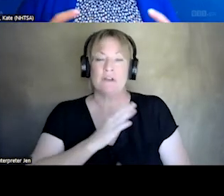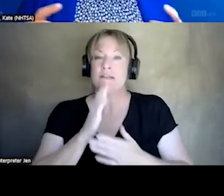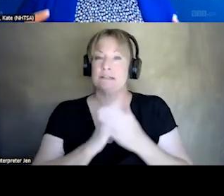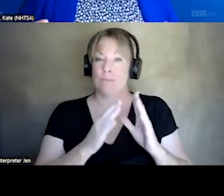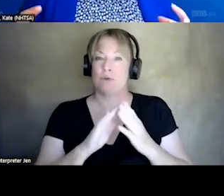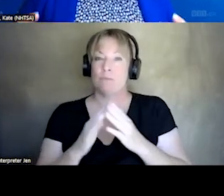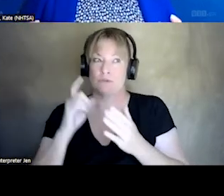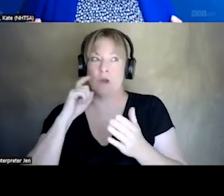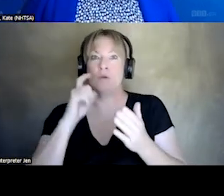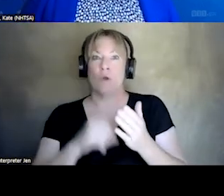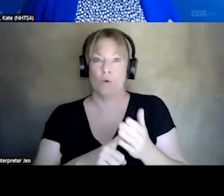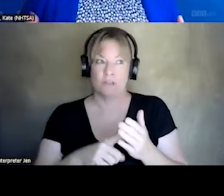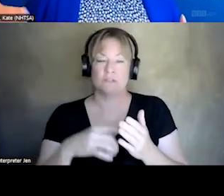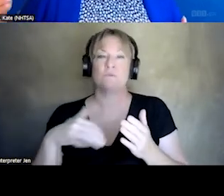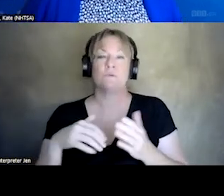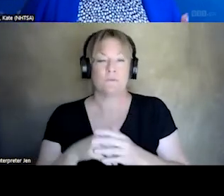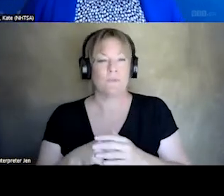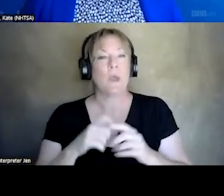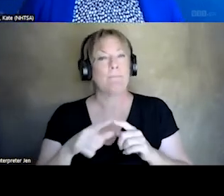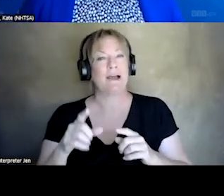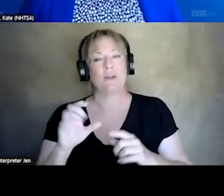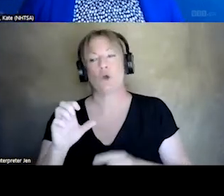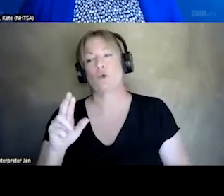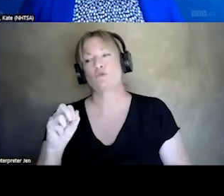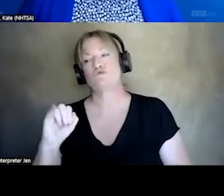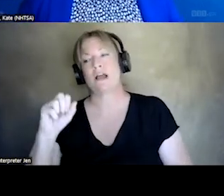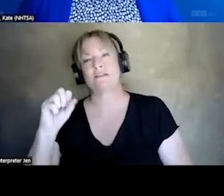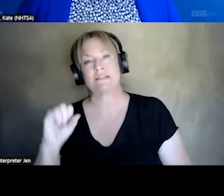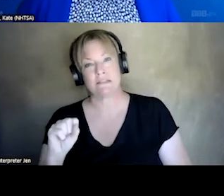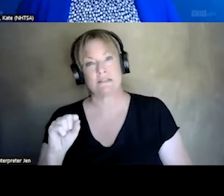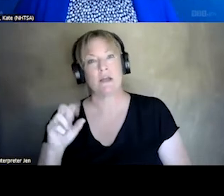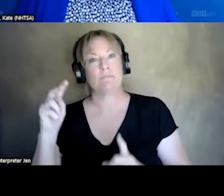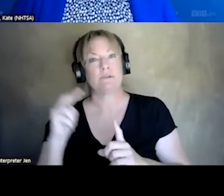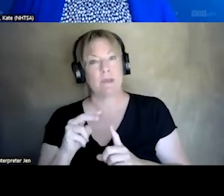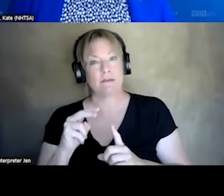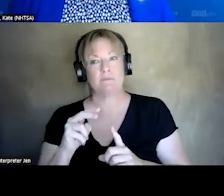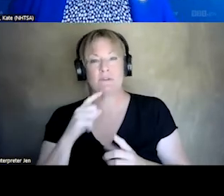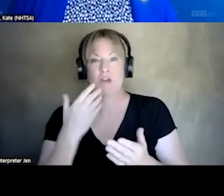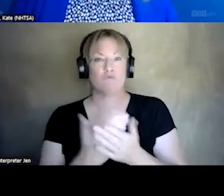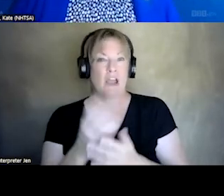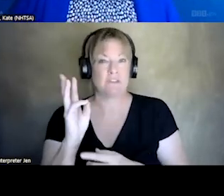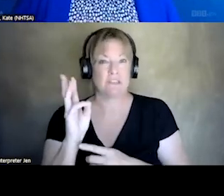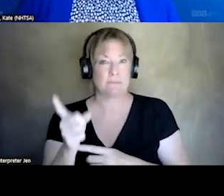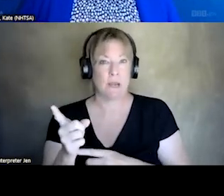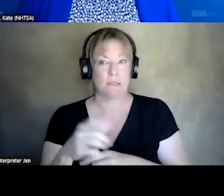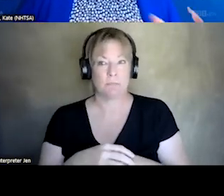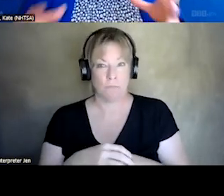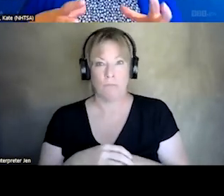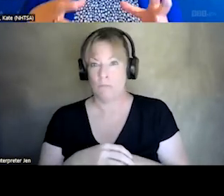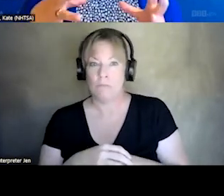EXPANDED A LITTLE BIT. FROM A CRISIS PERSPECTIVE, SAYING YOU ARE THERE IN SIX MINUTES. IT MAKES